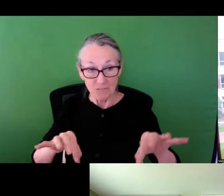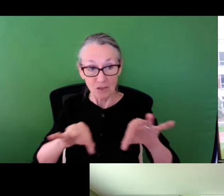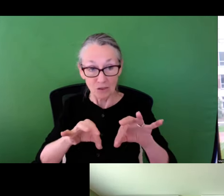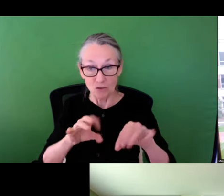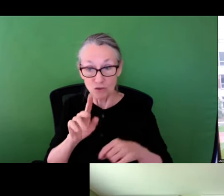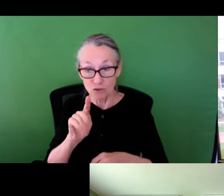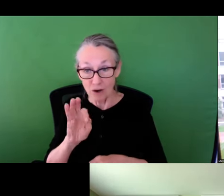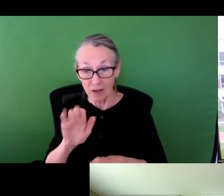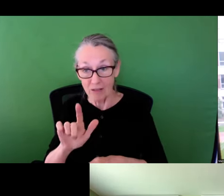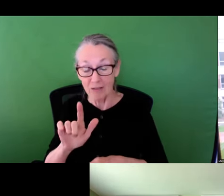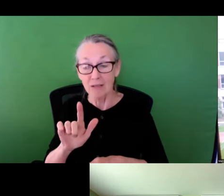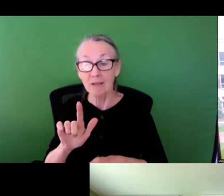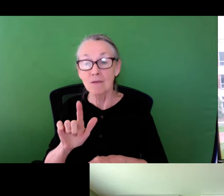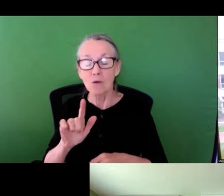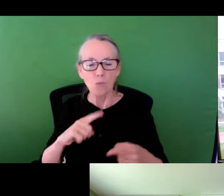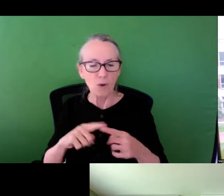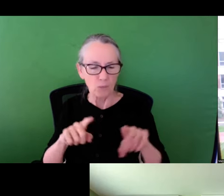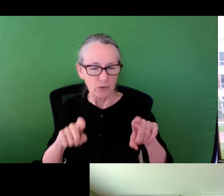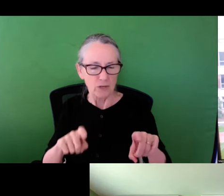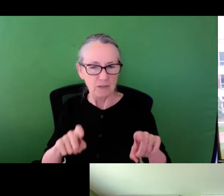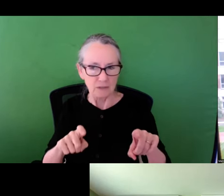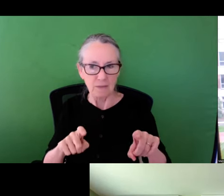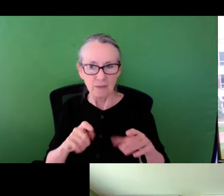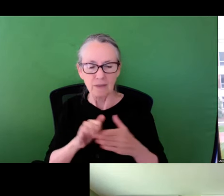after every field trial when we were testing out,